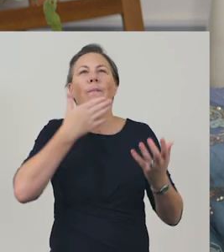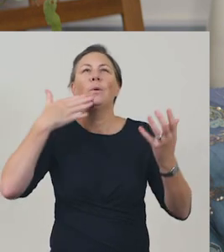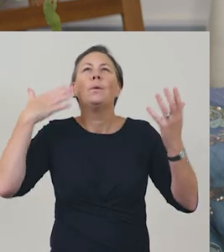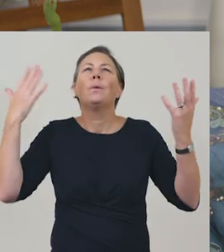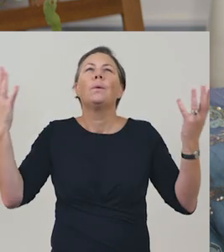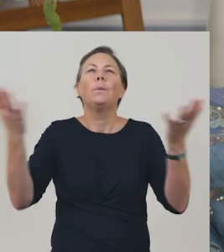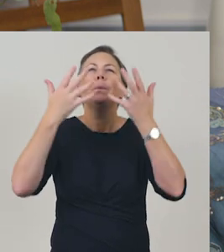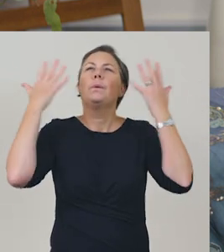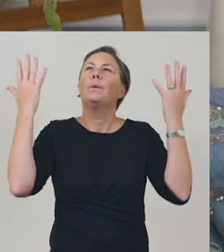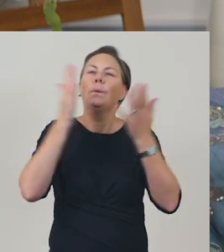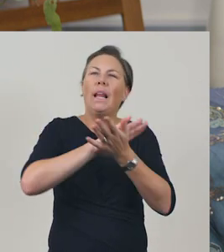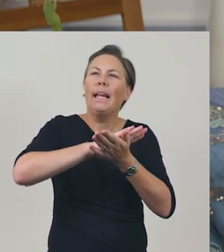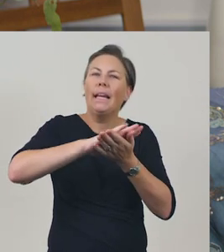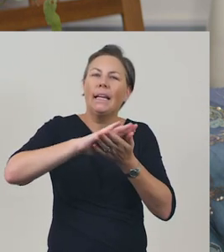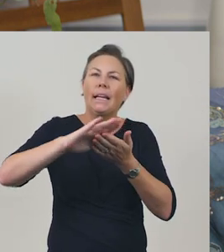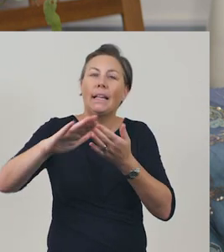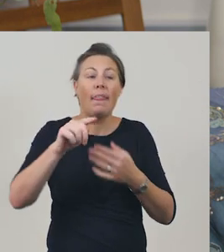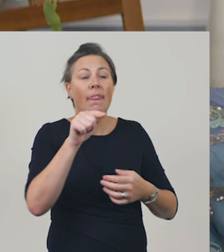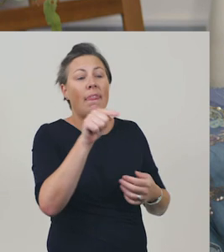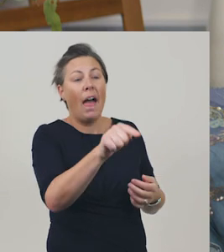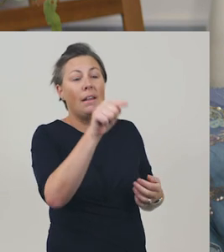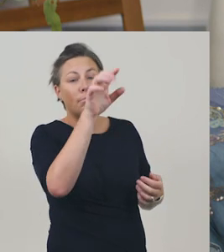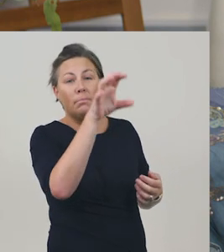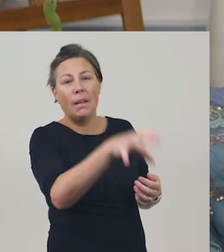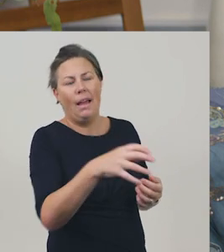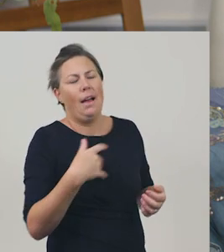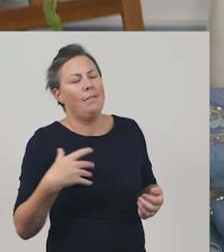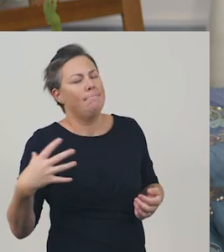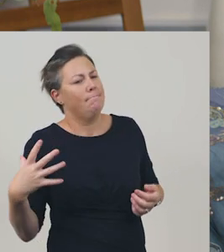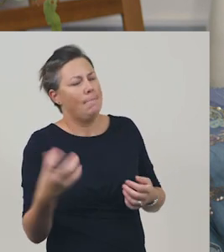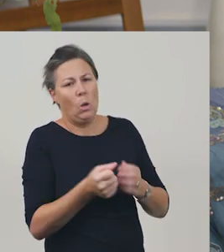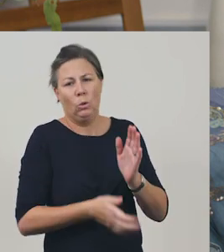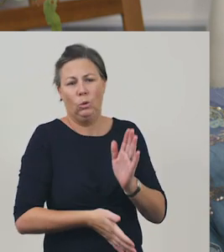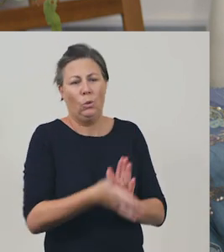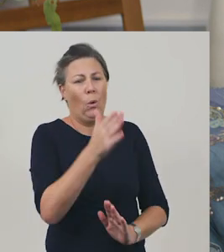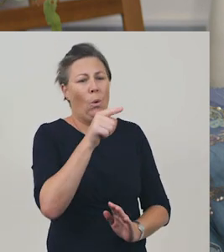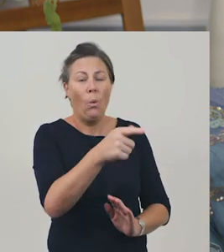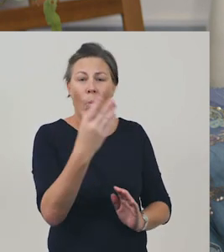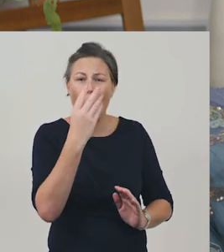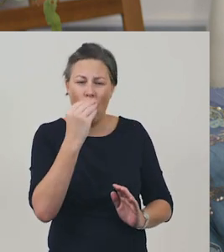There's a place I have to go where the water is aquamarine.